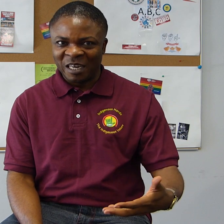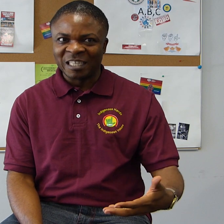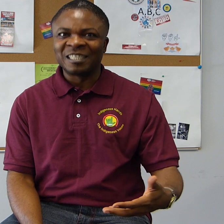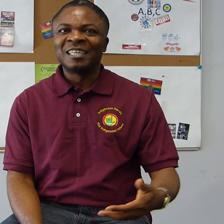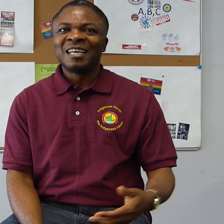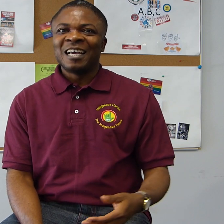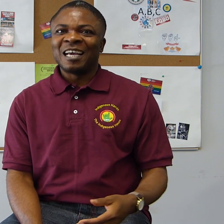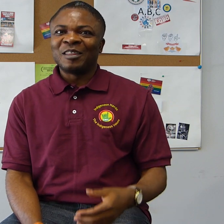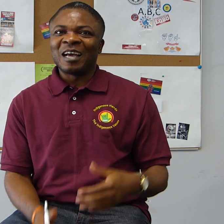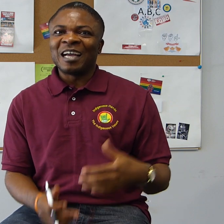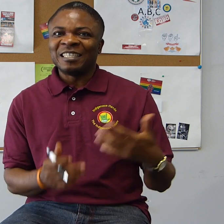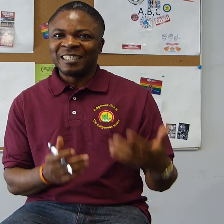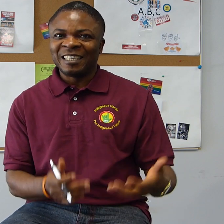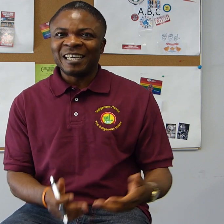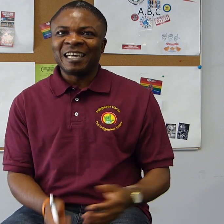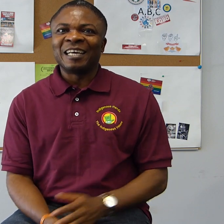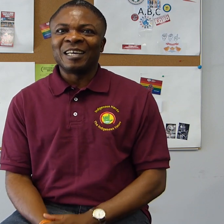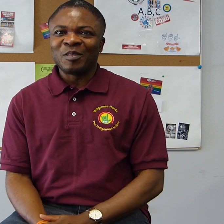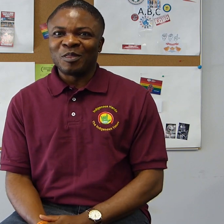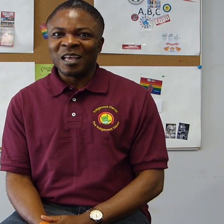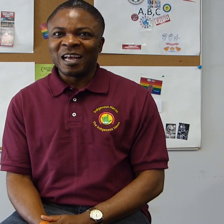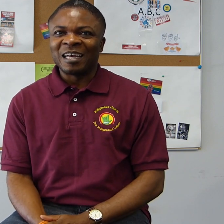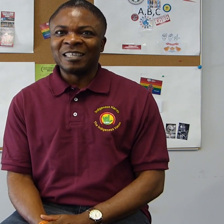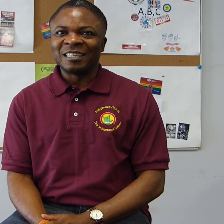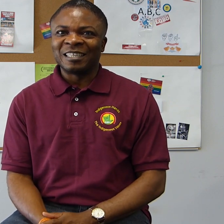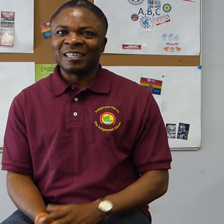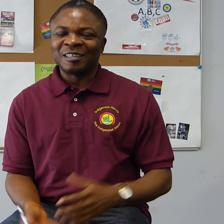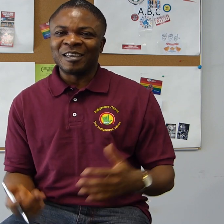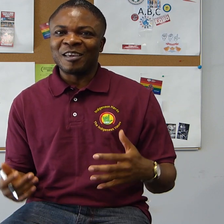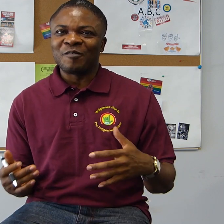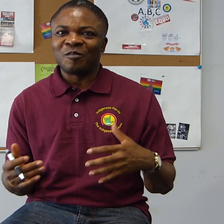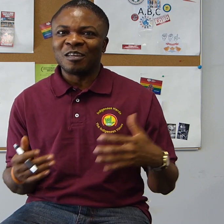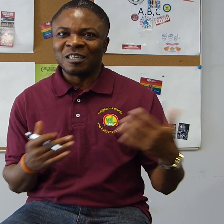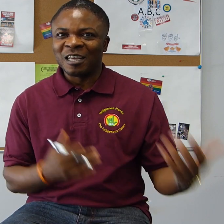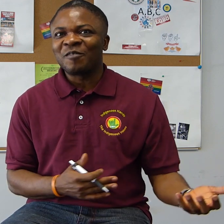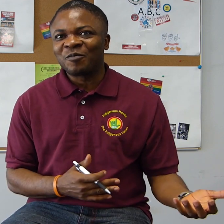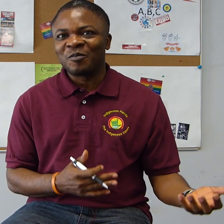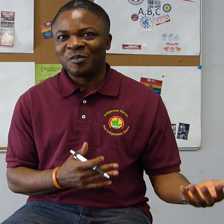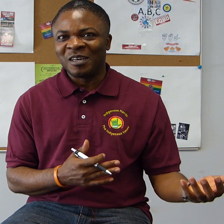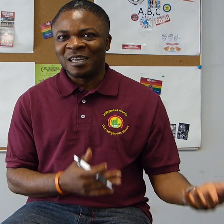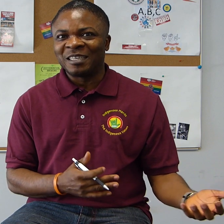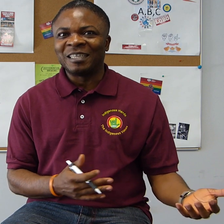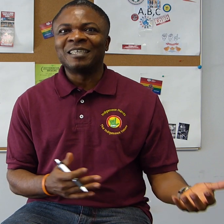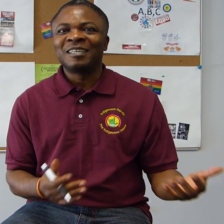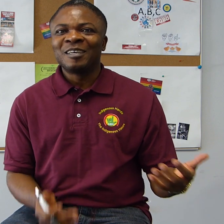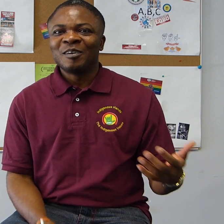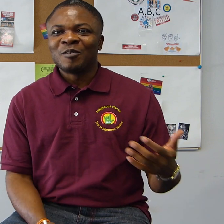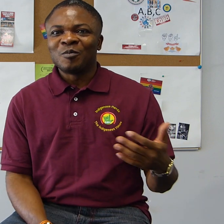Adamorobe village and the idea that if a Deaf lady